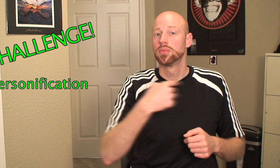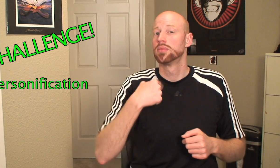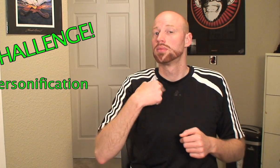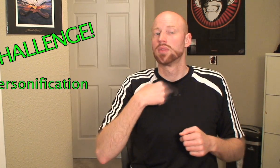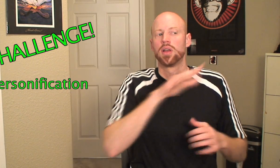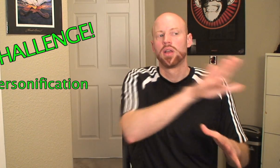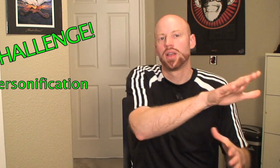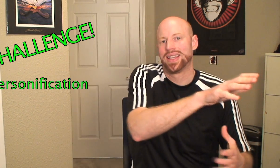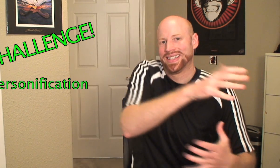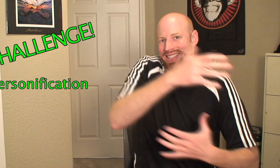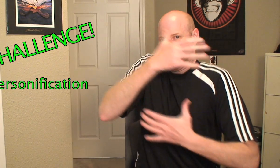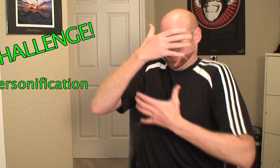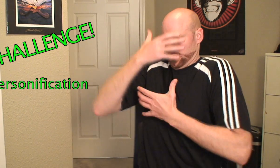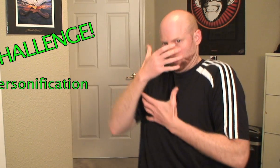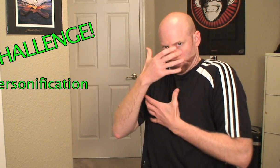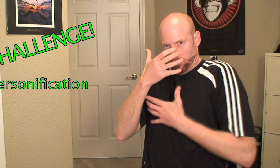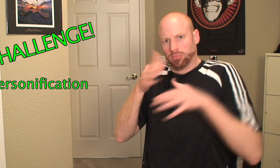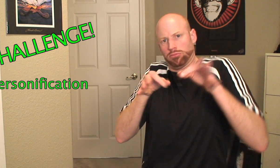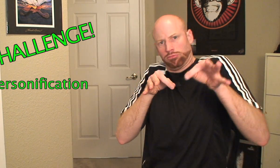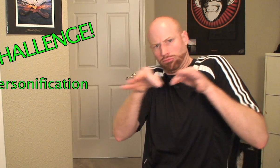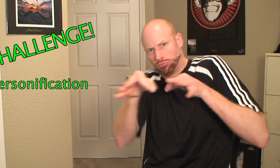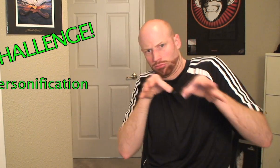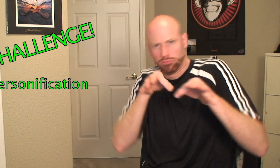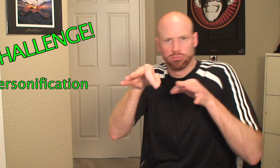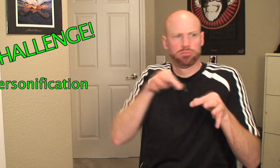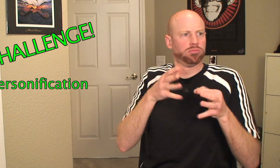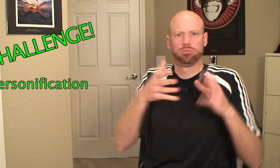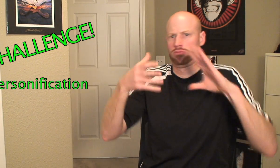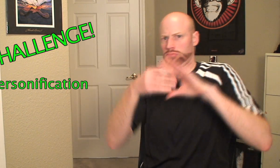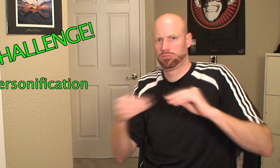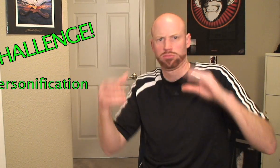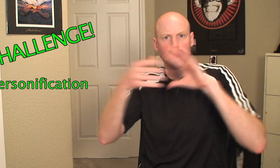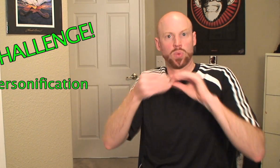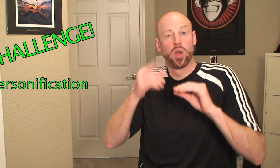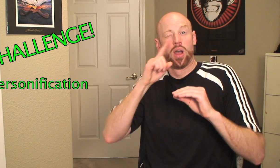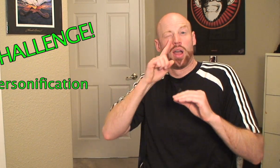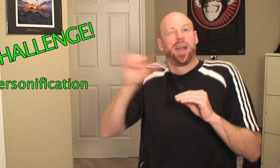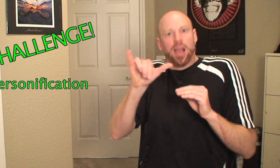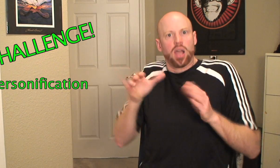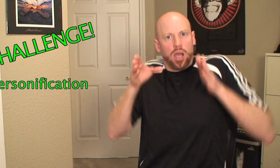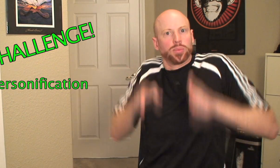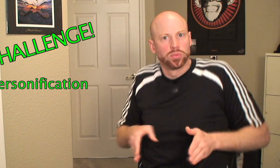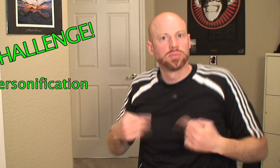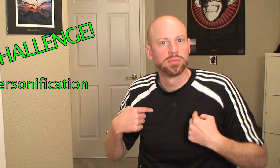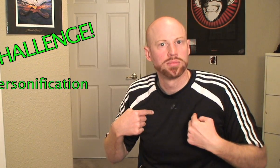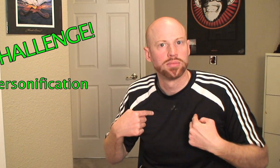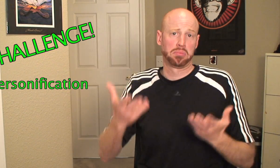is portrayed as if it were a person.